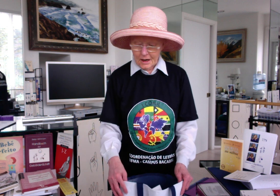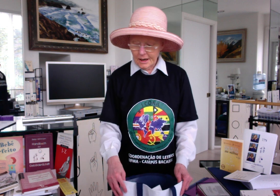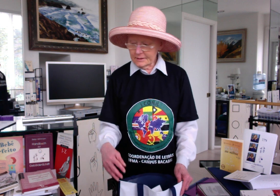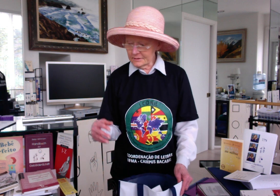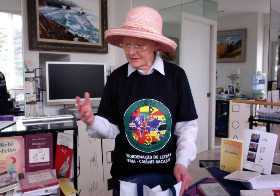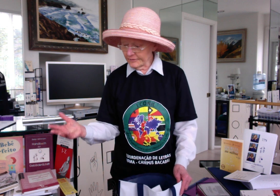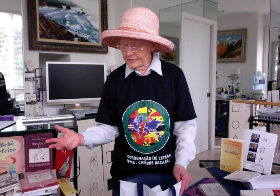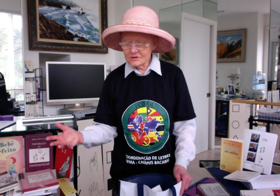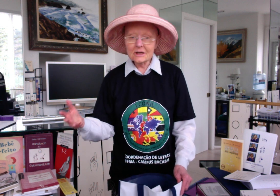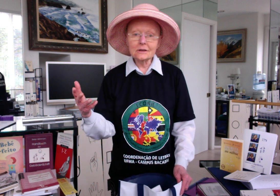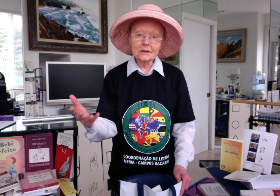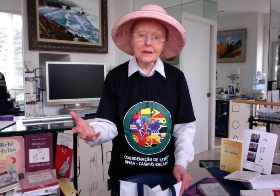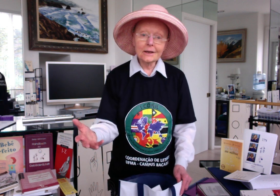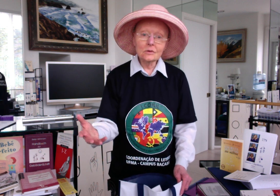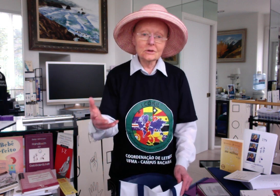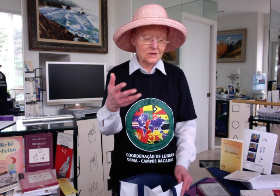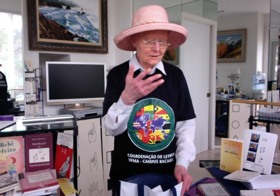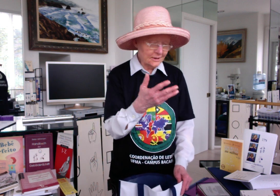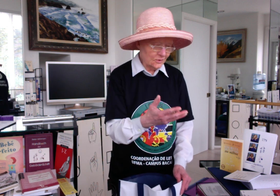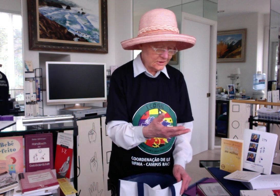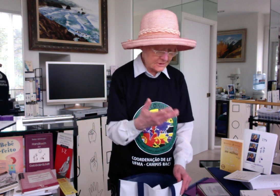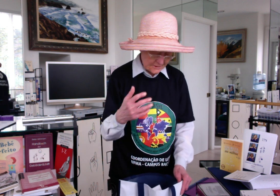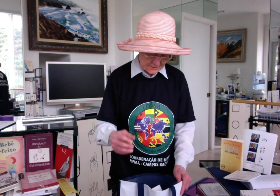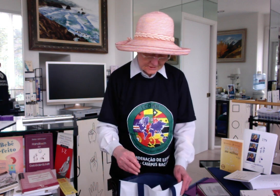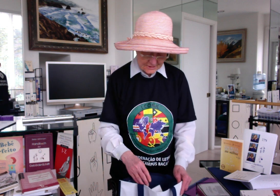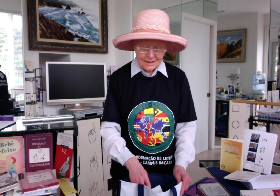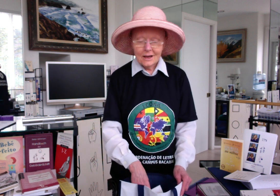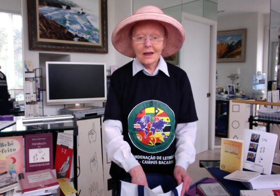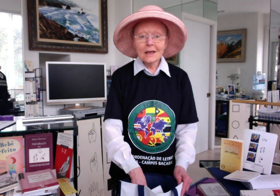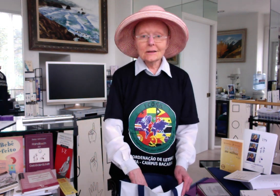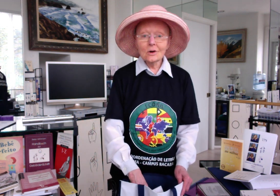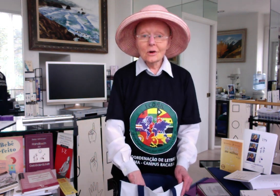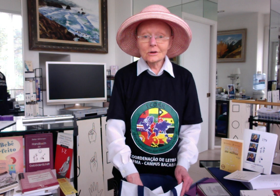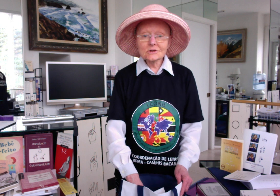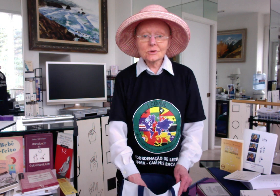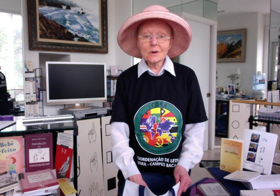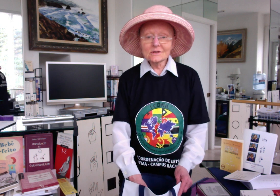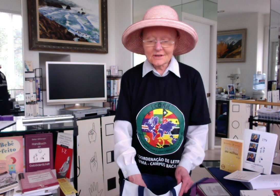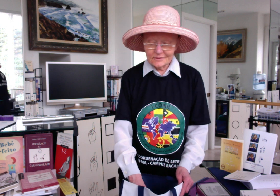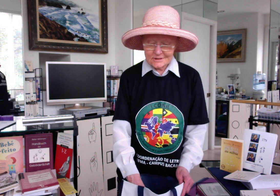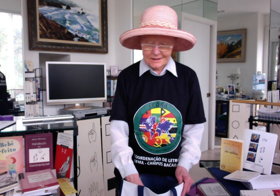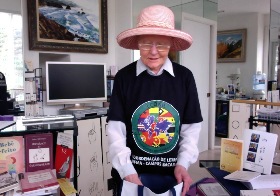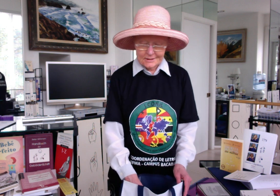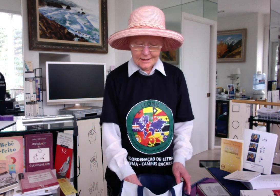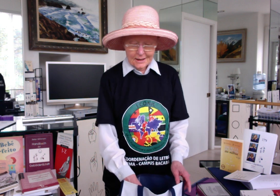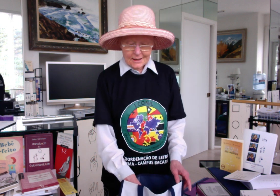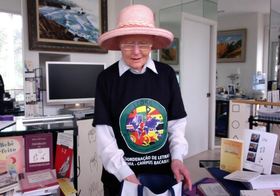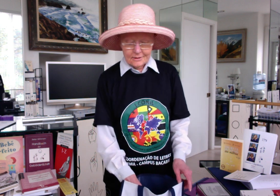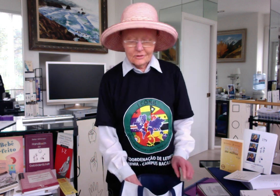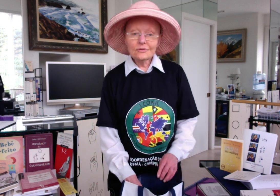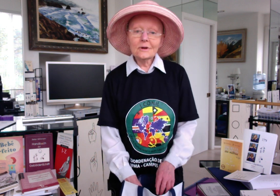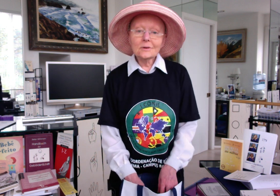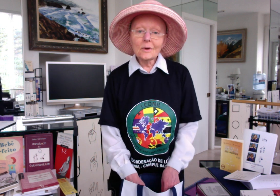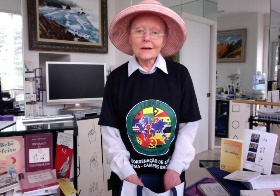deafness and language and linguistics and in August 2017 a good friend of mine,